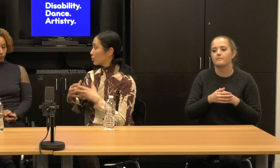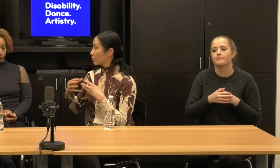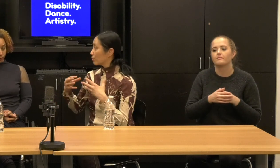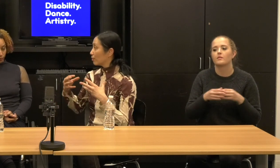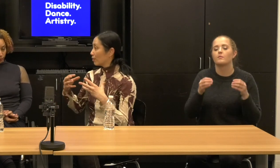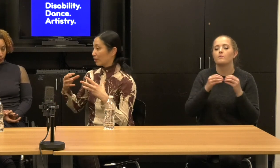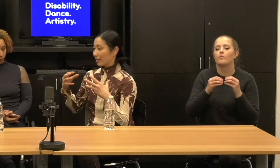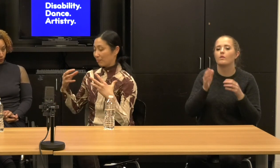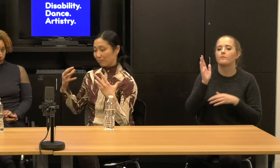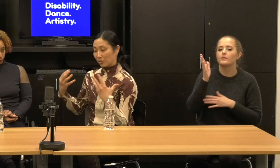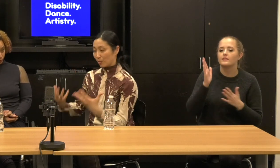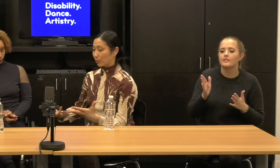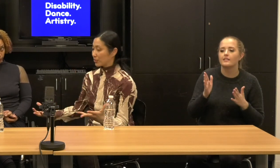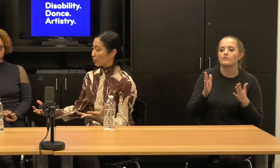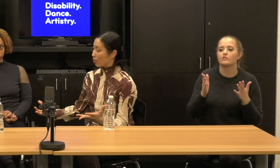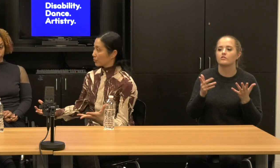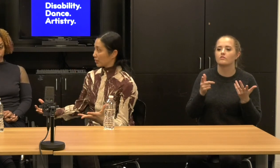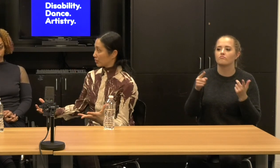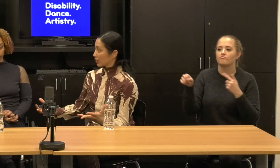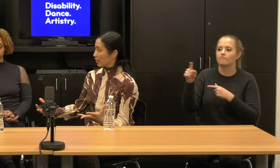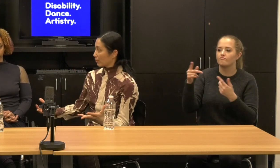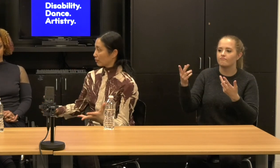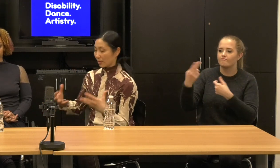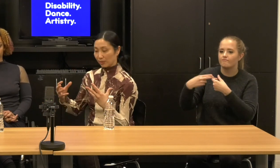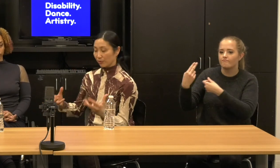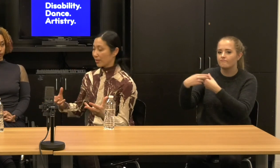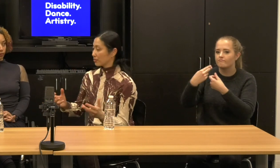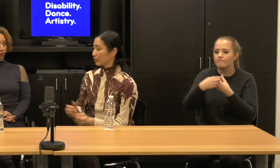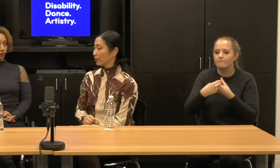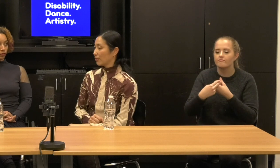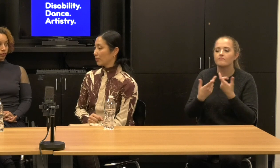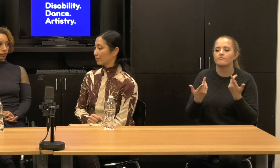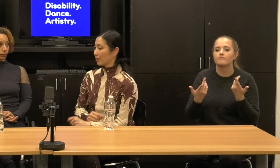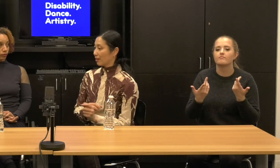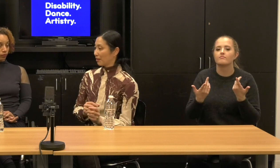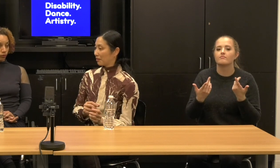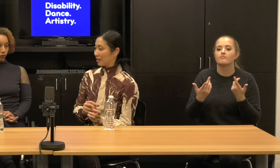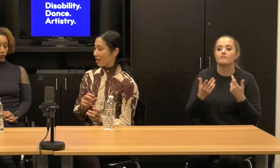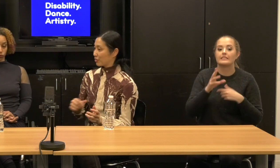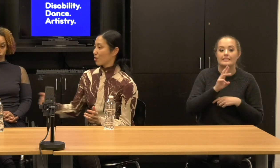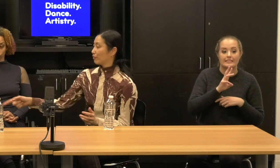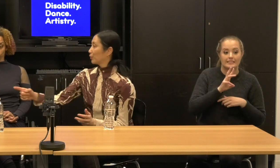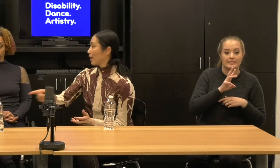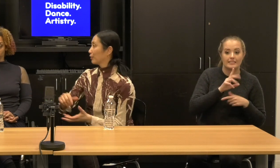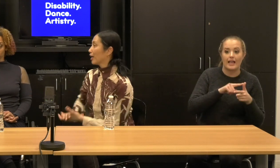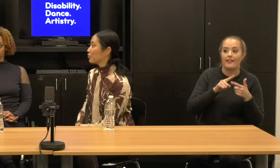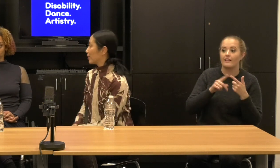to present all six together a little festival and then have it traveled around the country